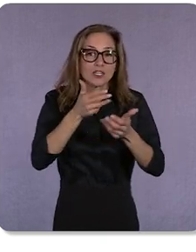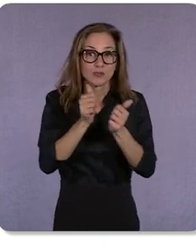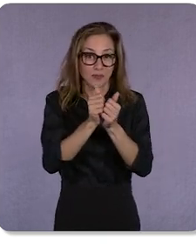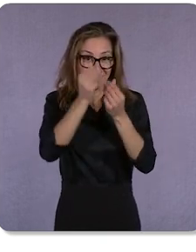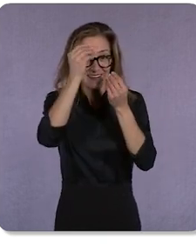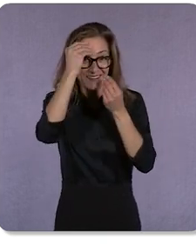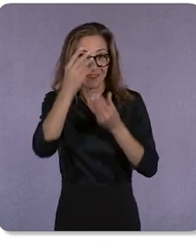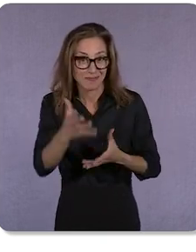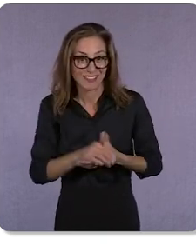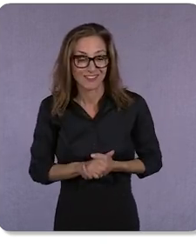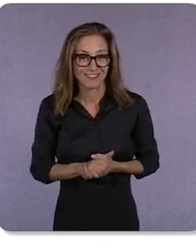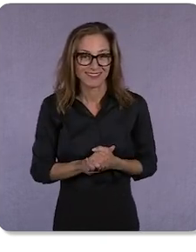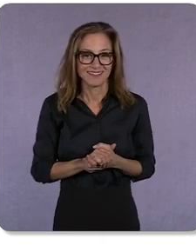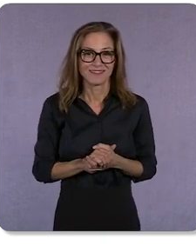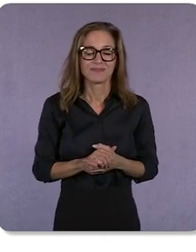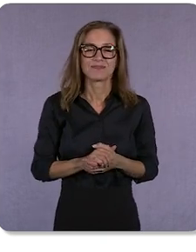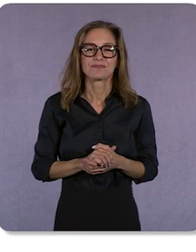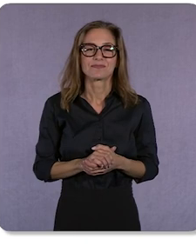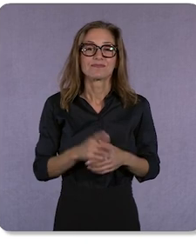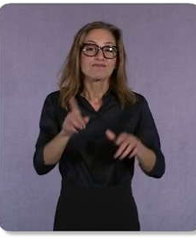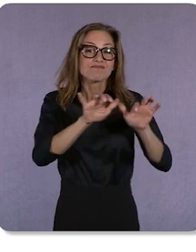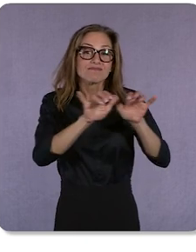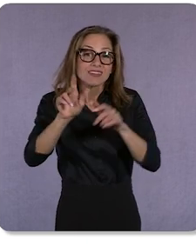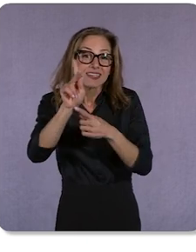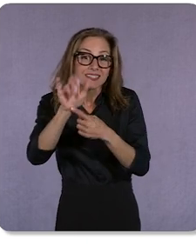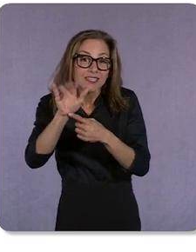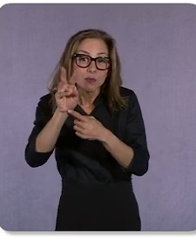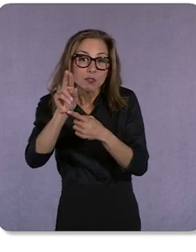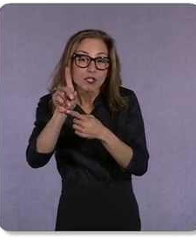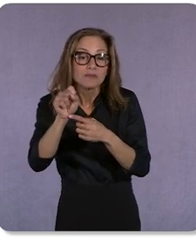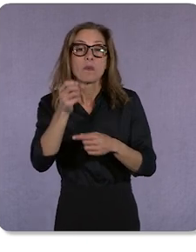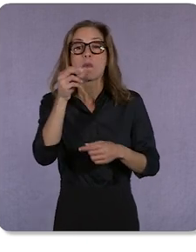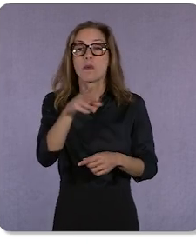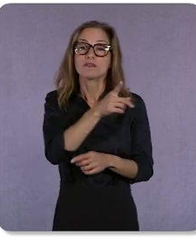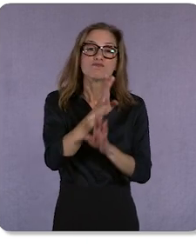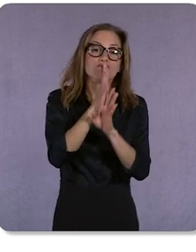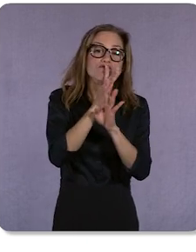From typing keywords, to asking a question with your voice, to searching the world with your